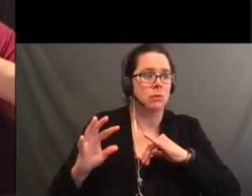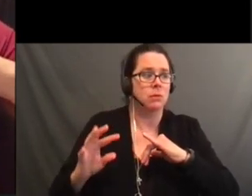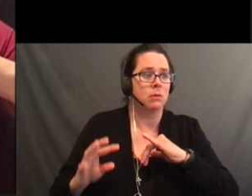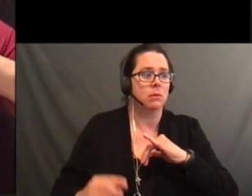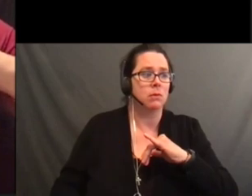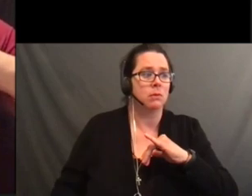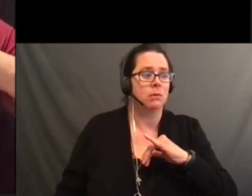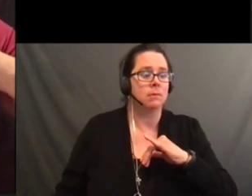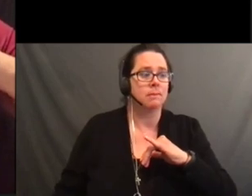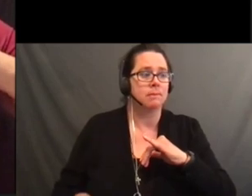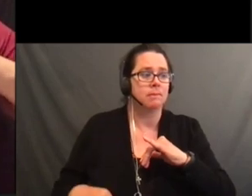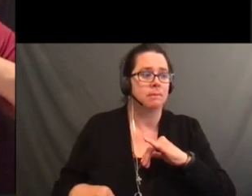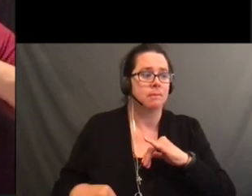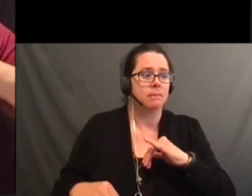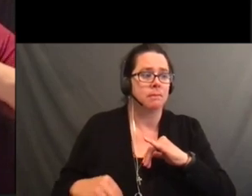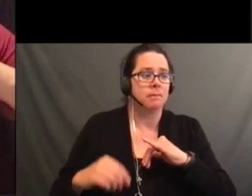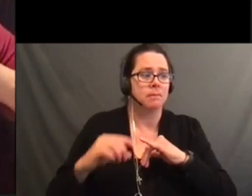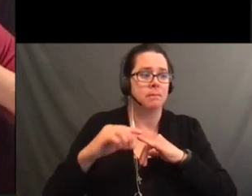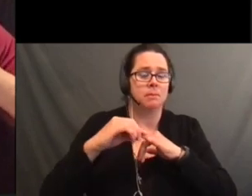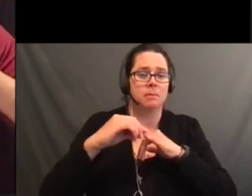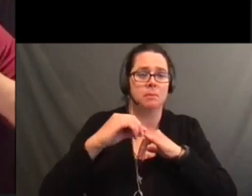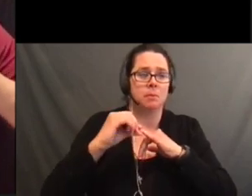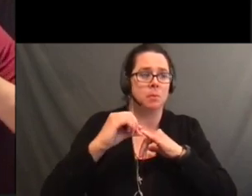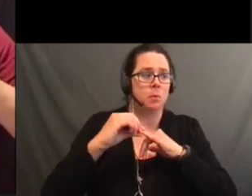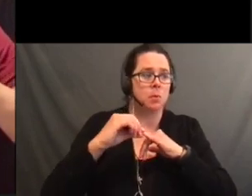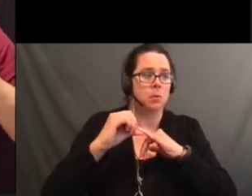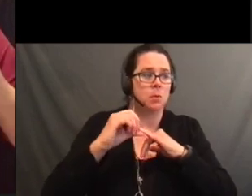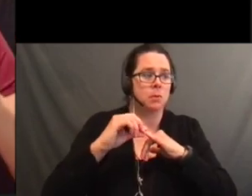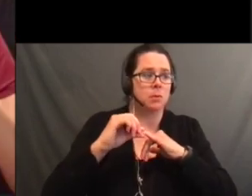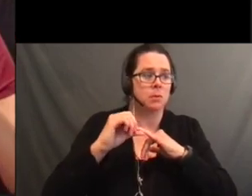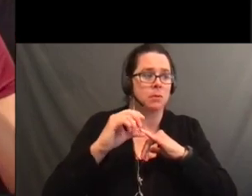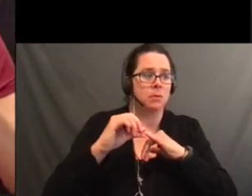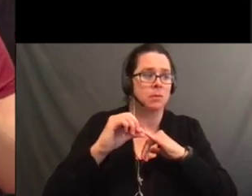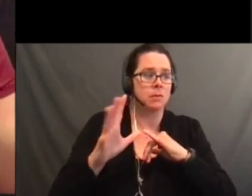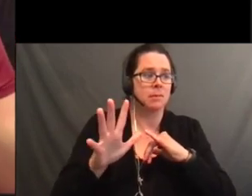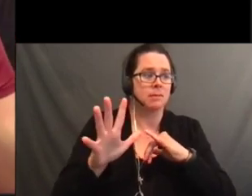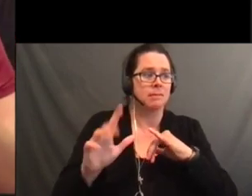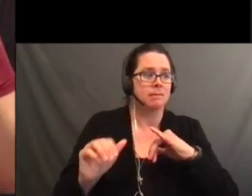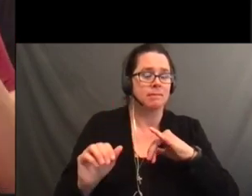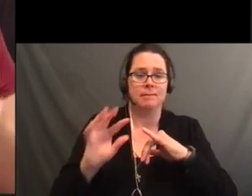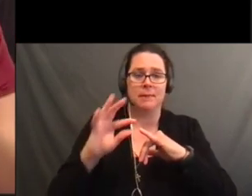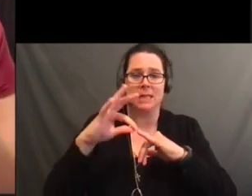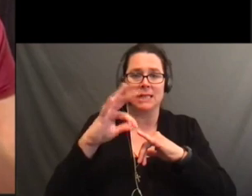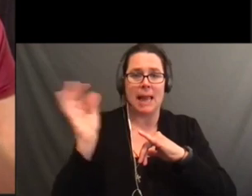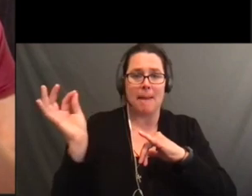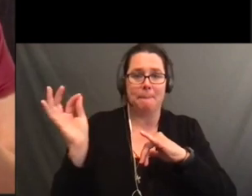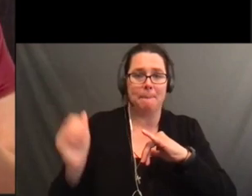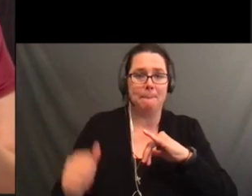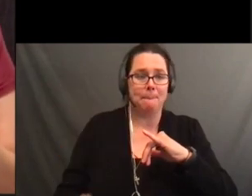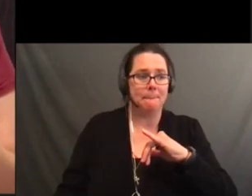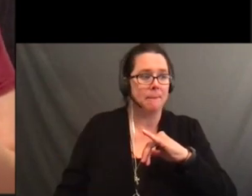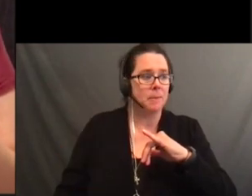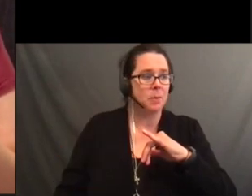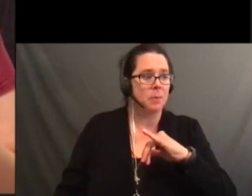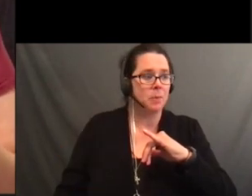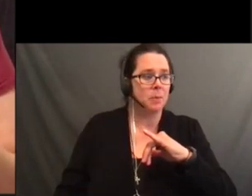And you just snap that off.